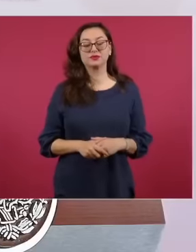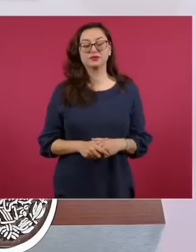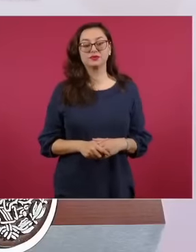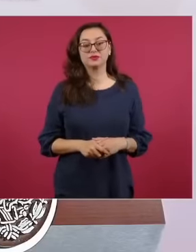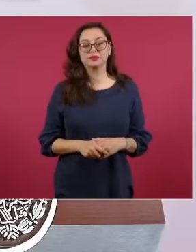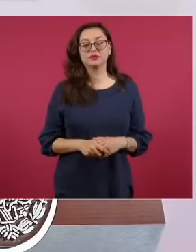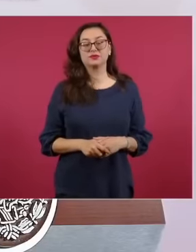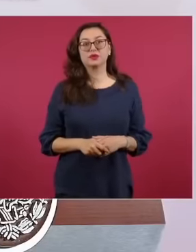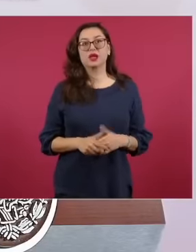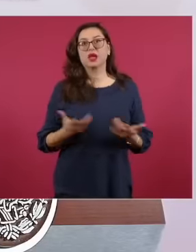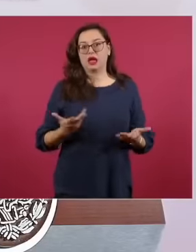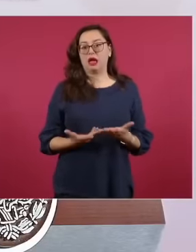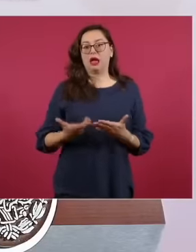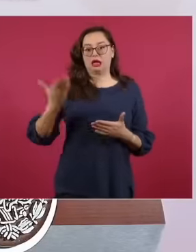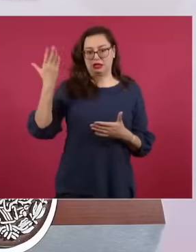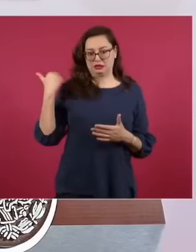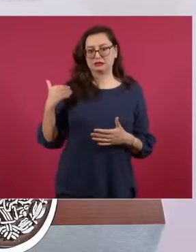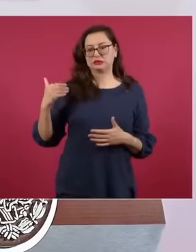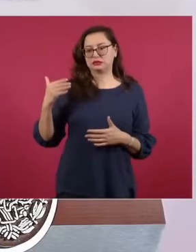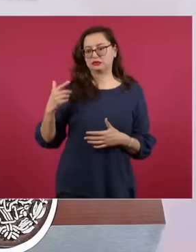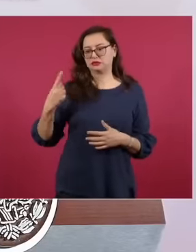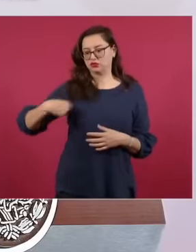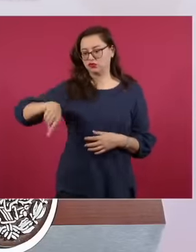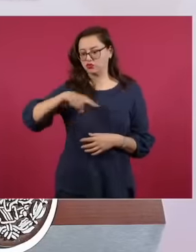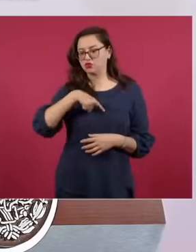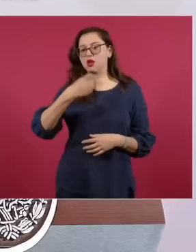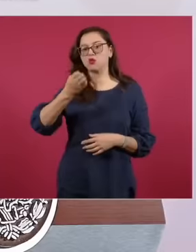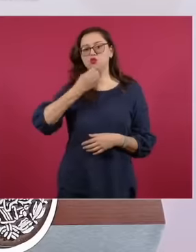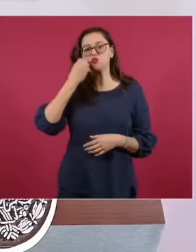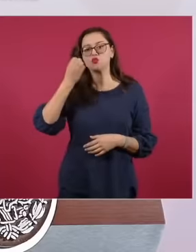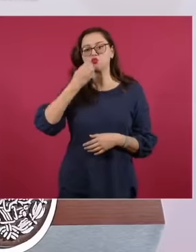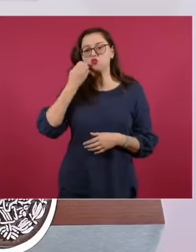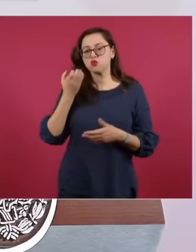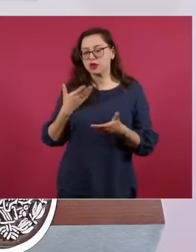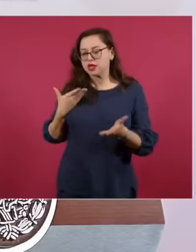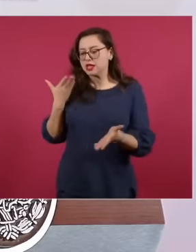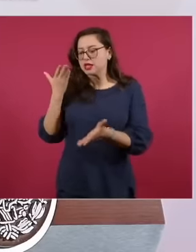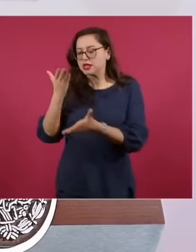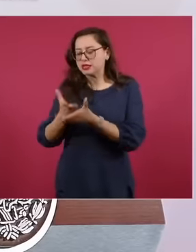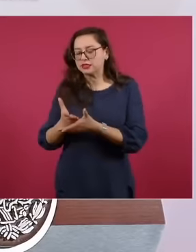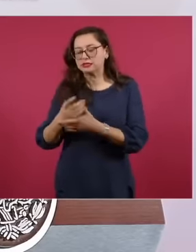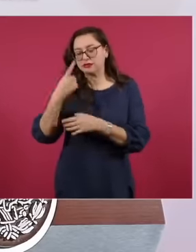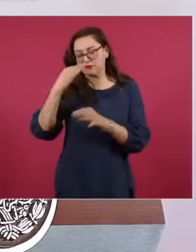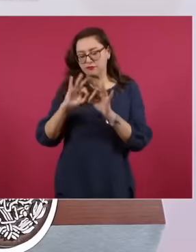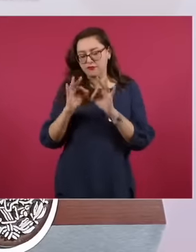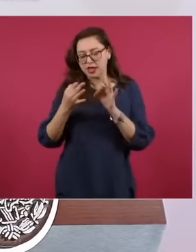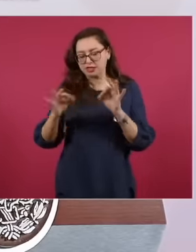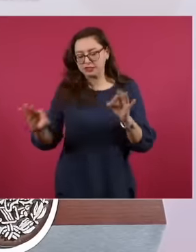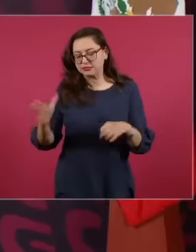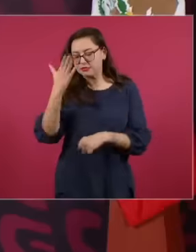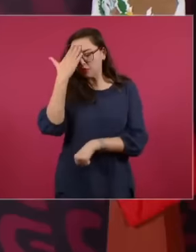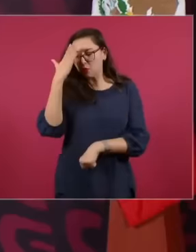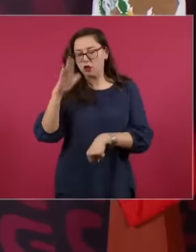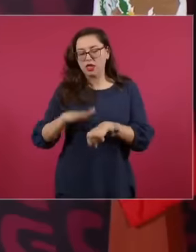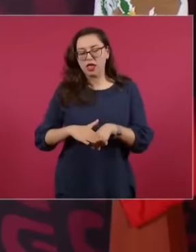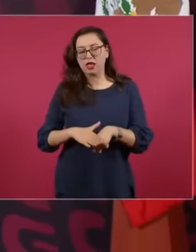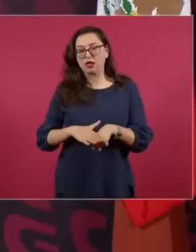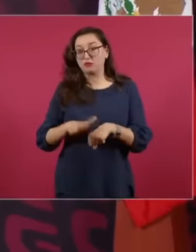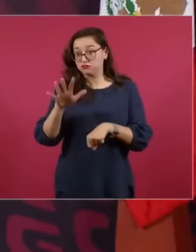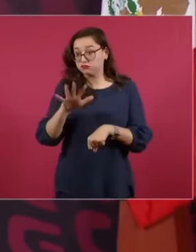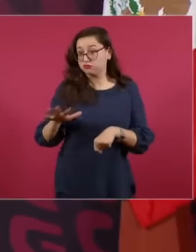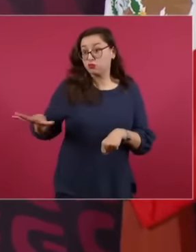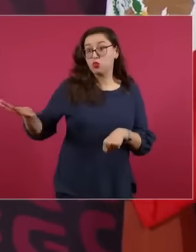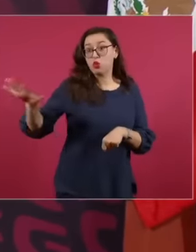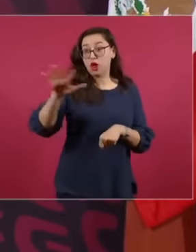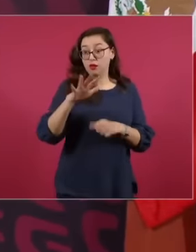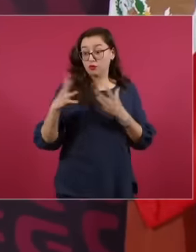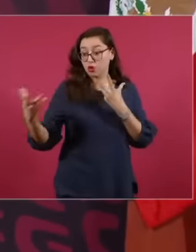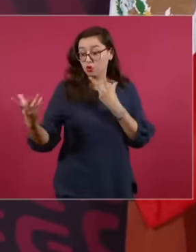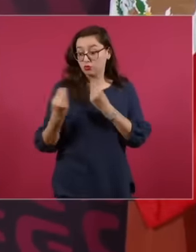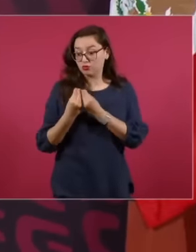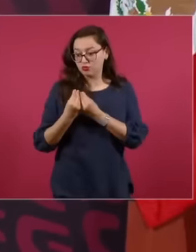things that with the people everything and without the people nothing Little by little We don't